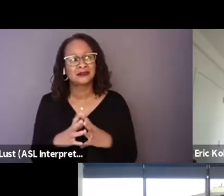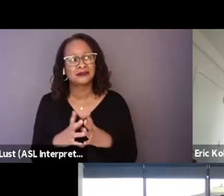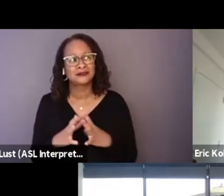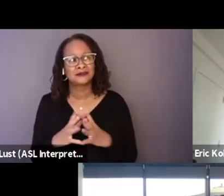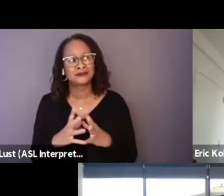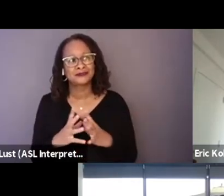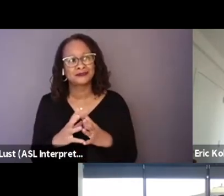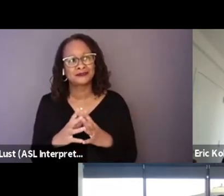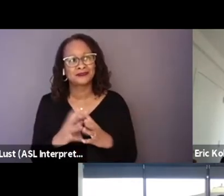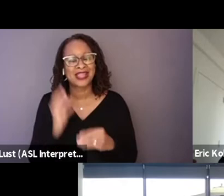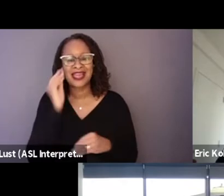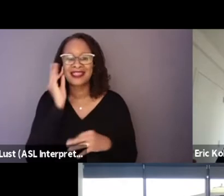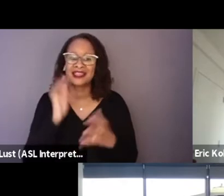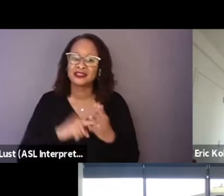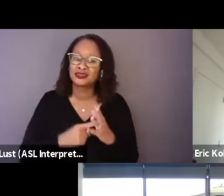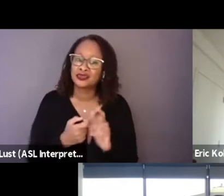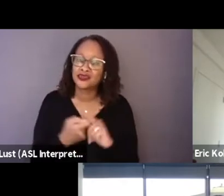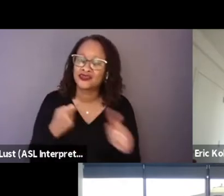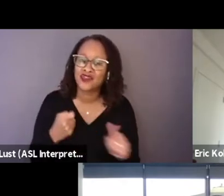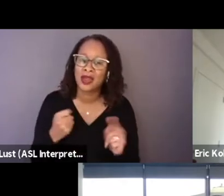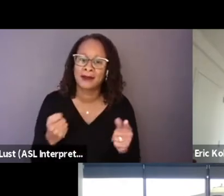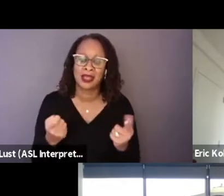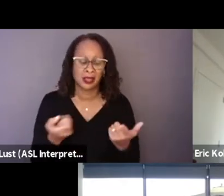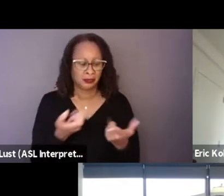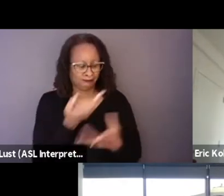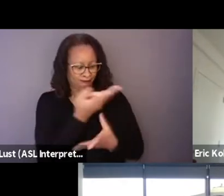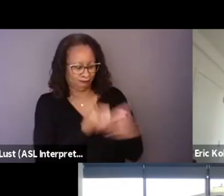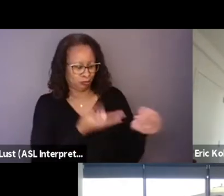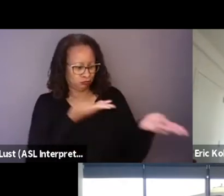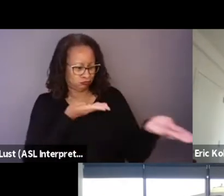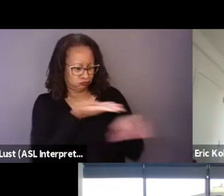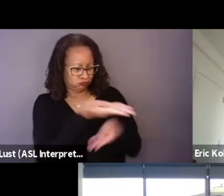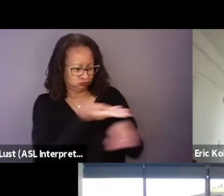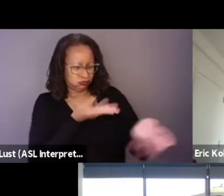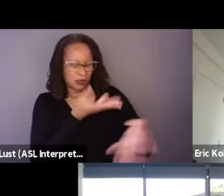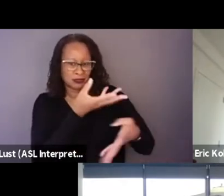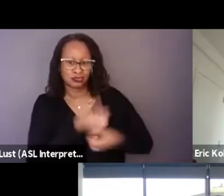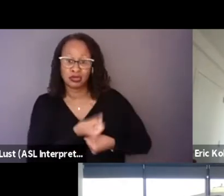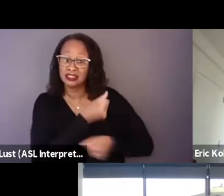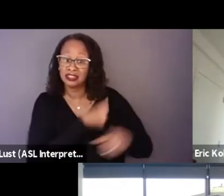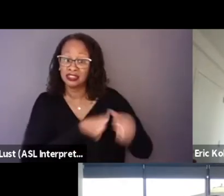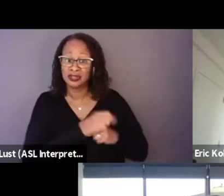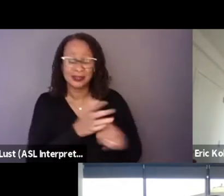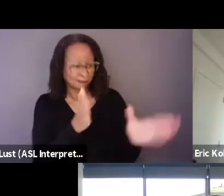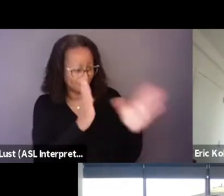I think it starts from a mutual trust and from listening to what they want to tell as well,